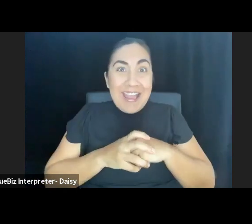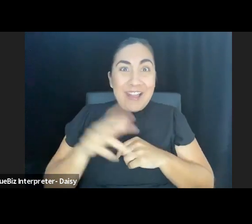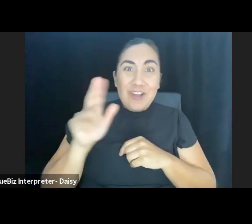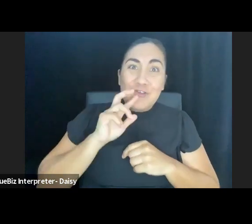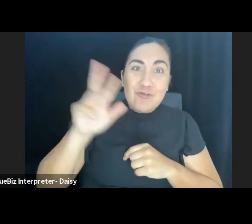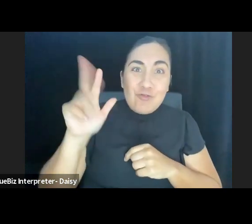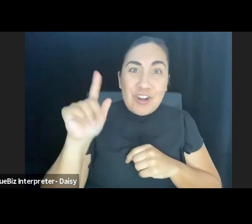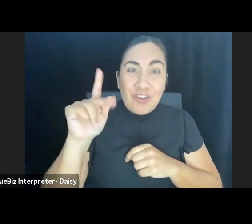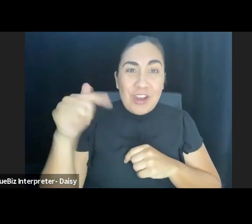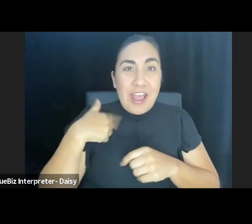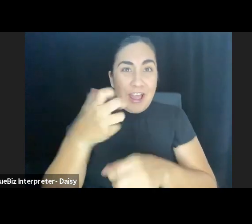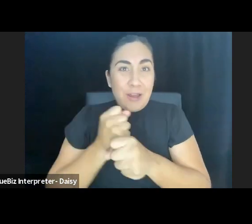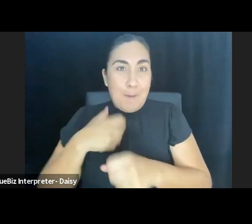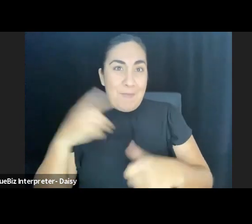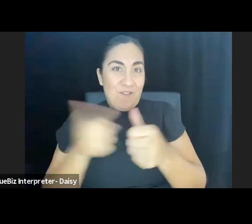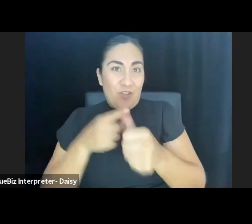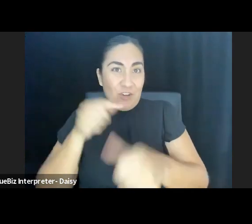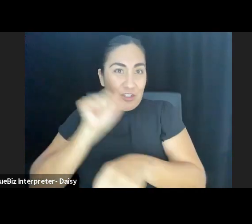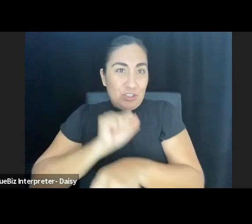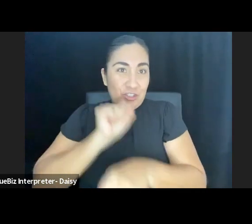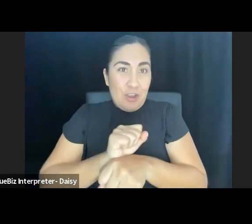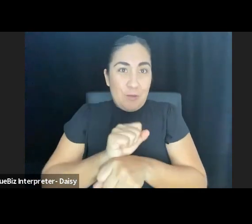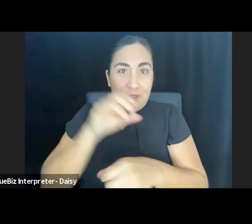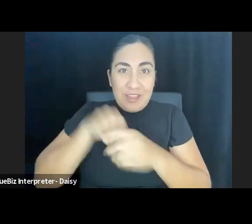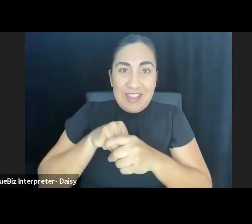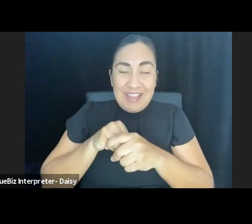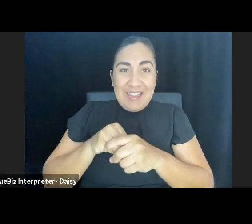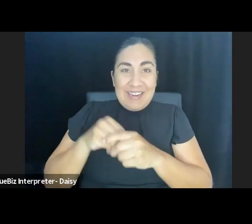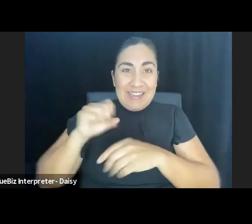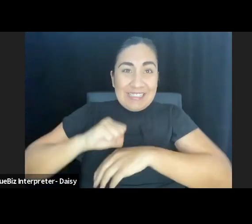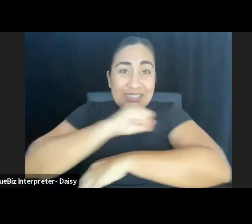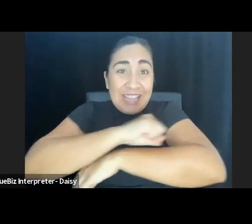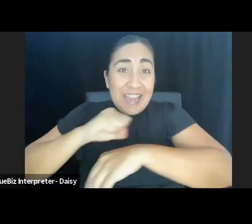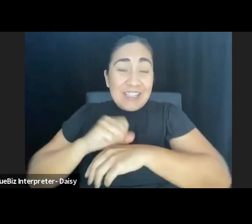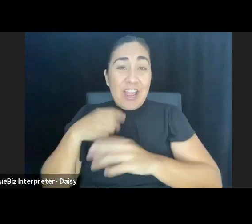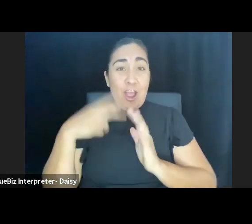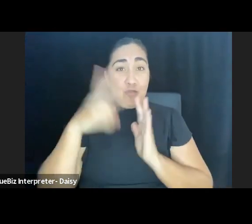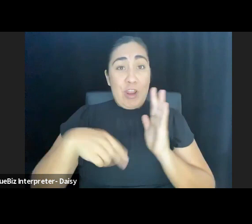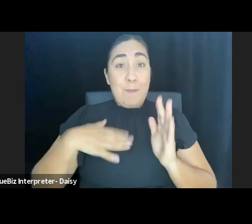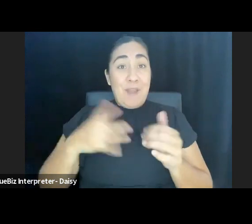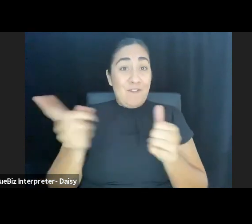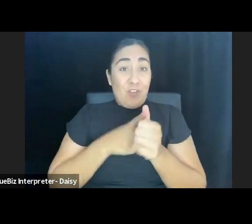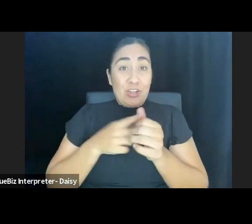as an Allen Lee Hughes fellow at Arena Stage, I read my first "American Theatre" article,